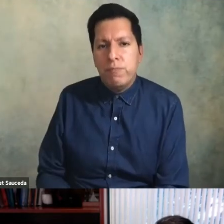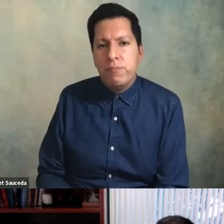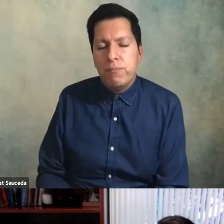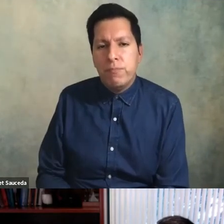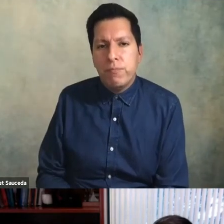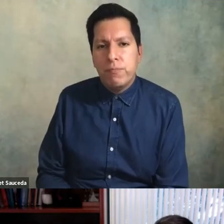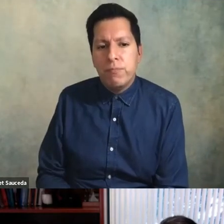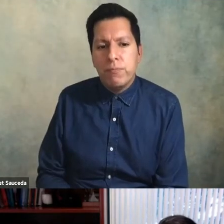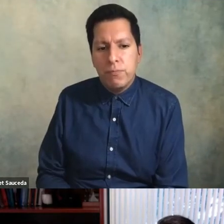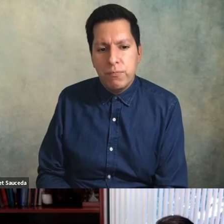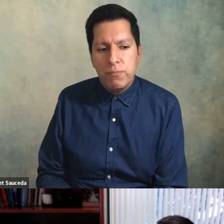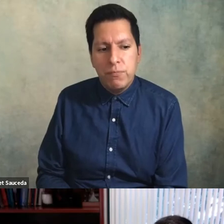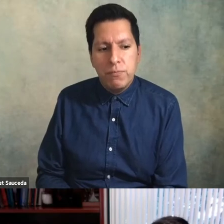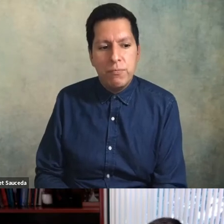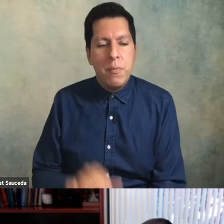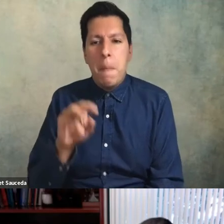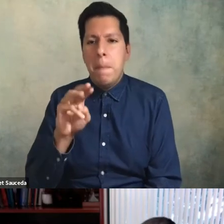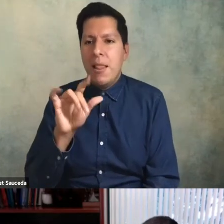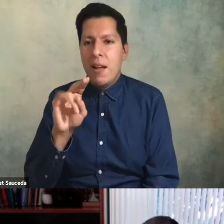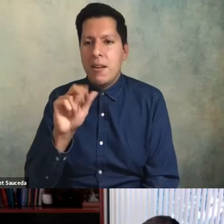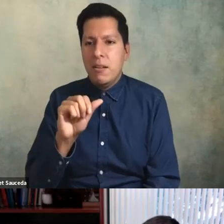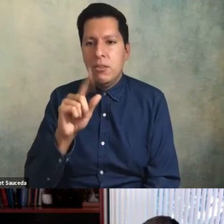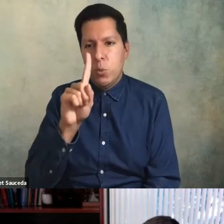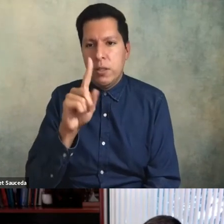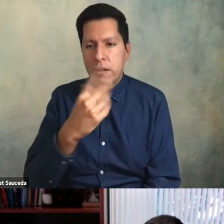i have to have to take all that in okay